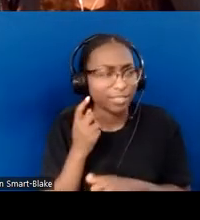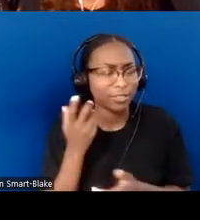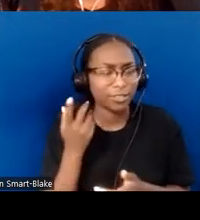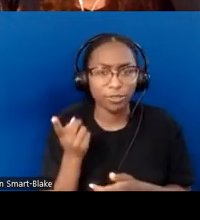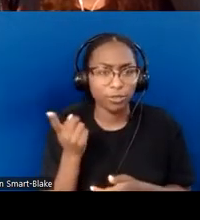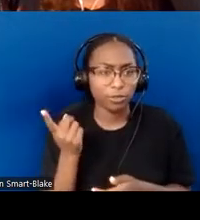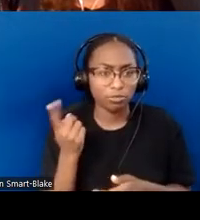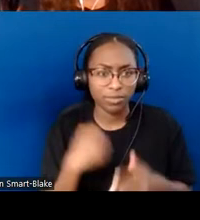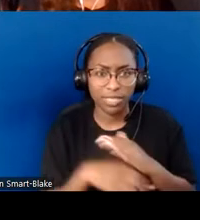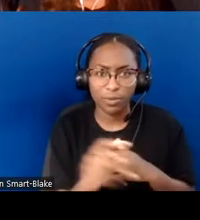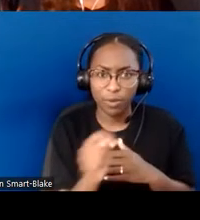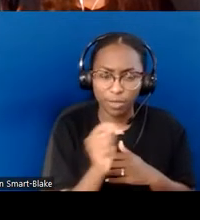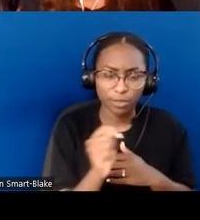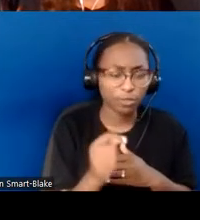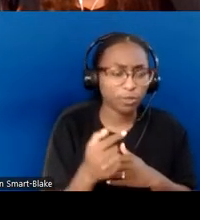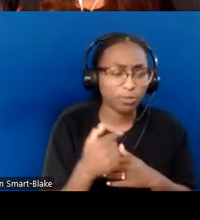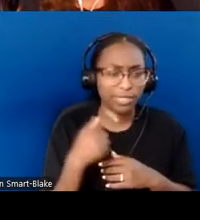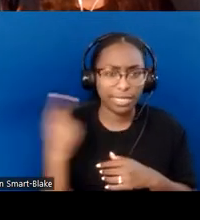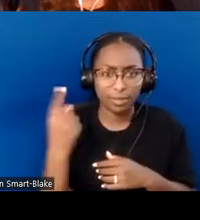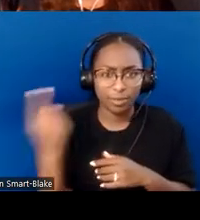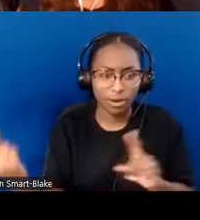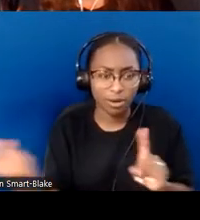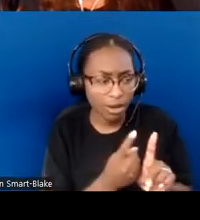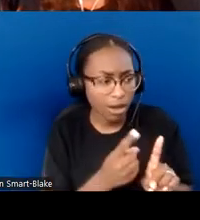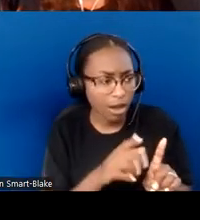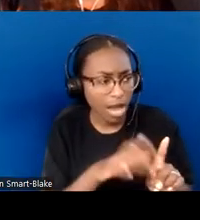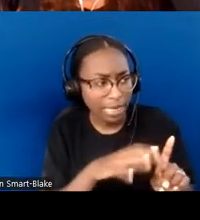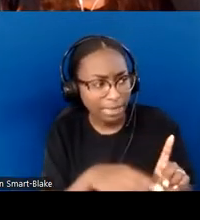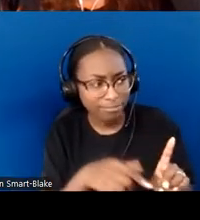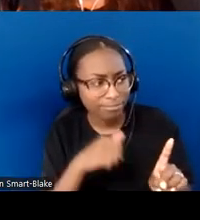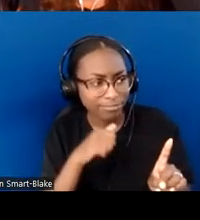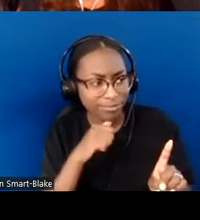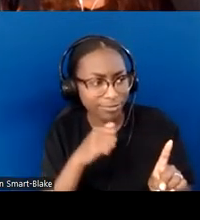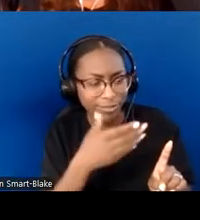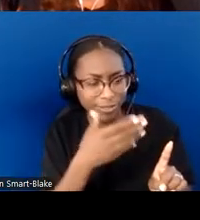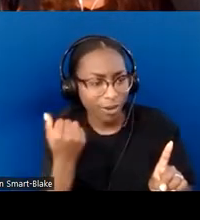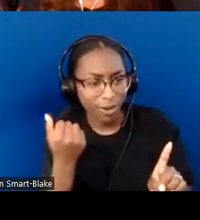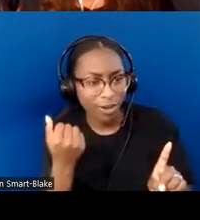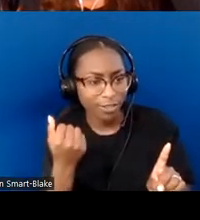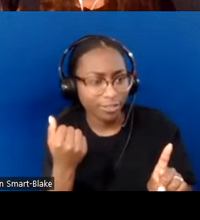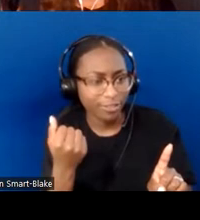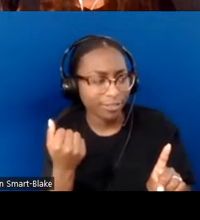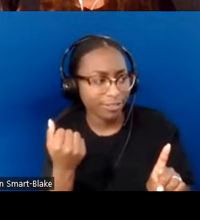who haven't had these experiences. "Somebody spitting in and then putting their hands "on your eyes—can you believe it?" That's a new one for me;